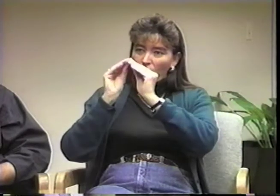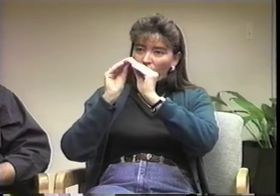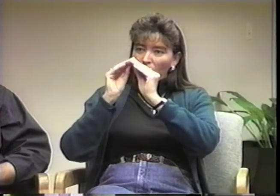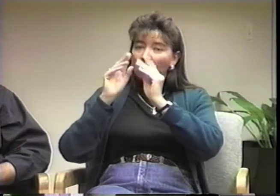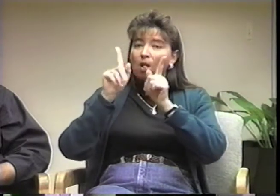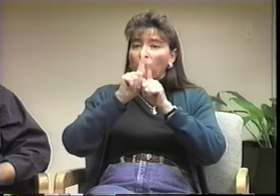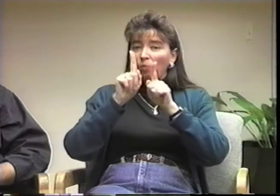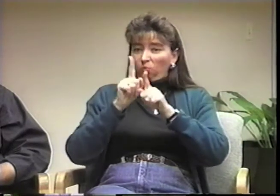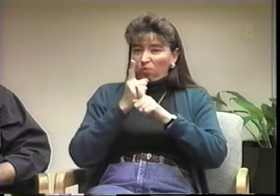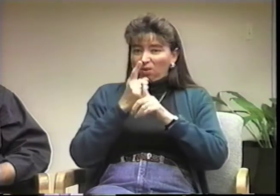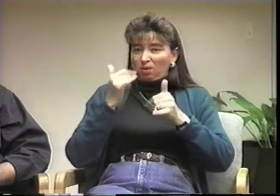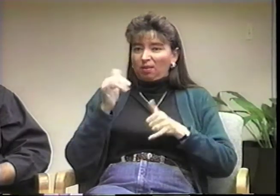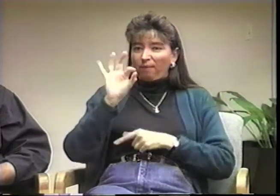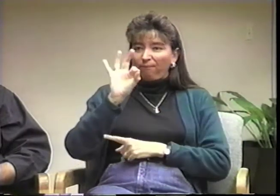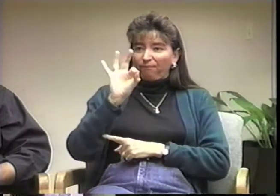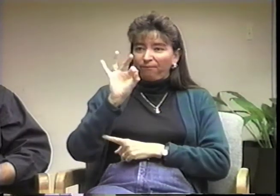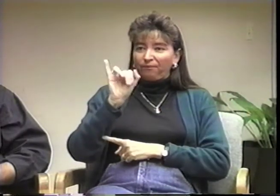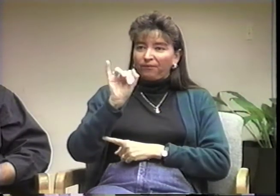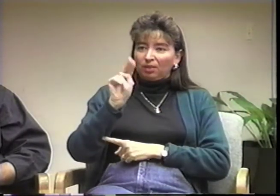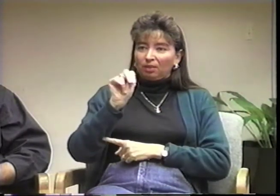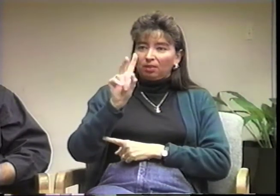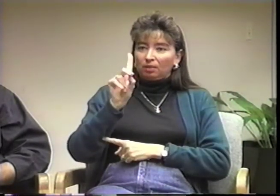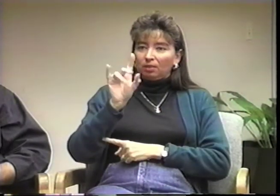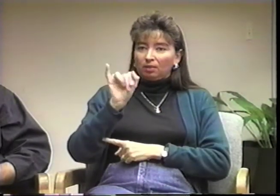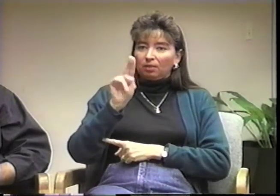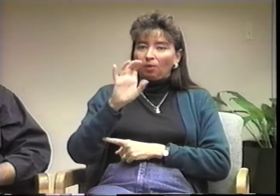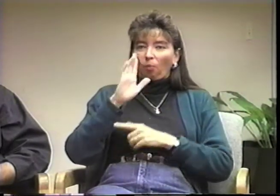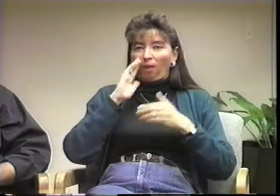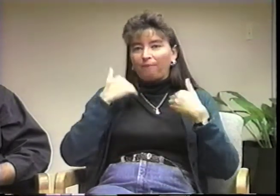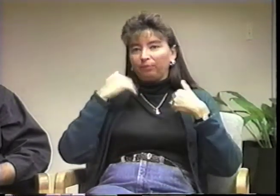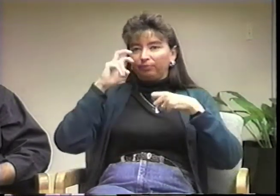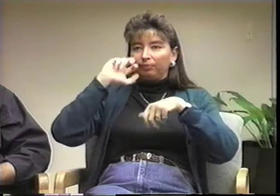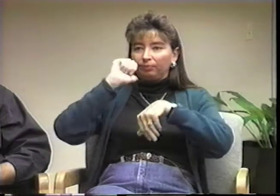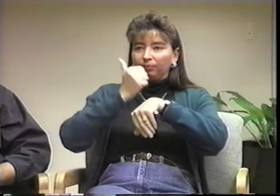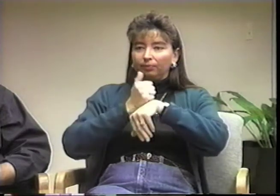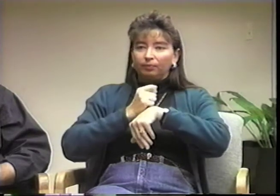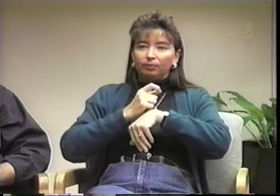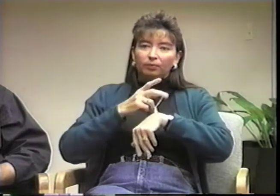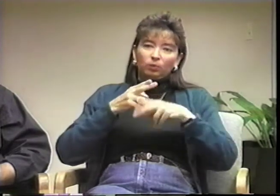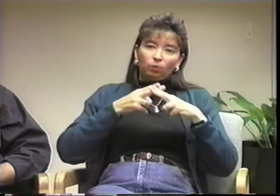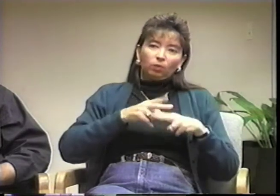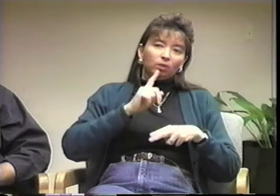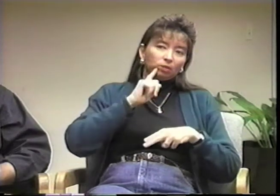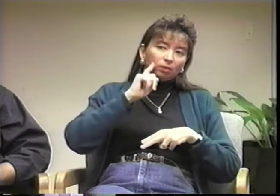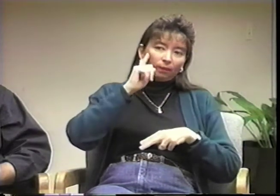I'm really anxious for that to get started. Also, Find, Inc. is setting up a program called